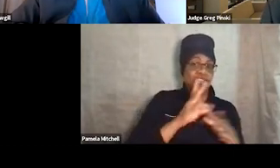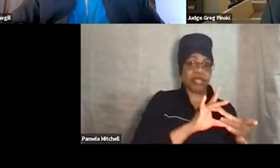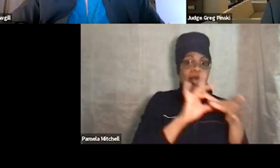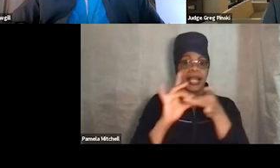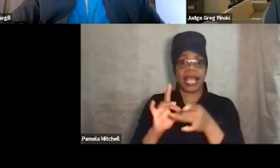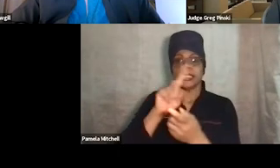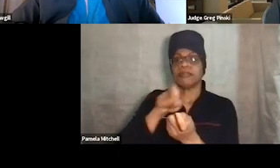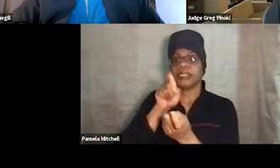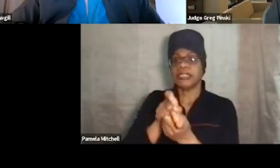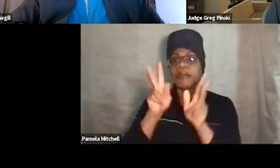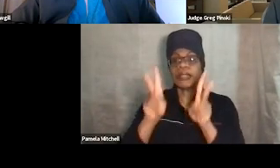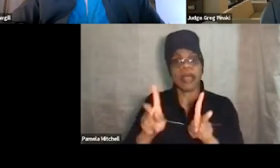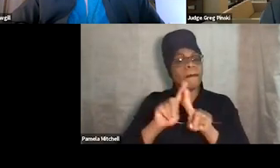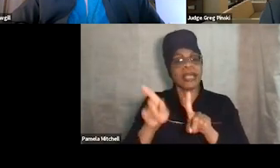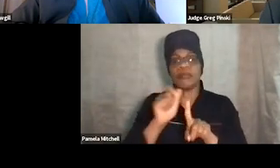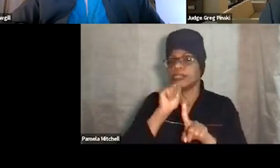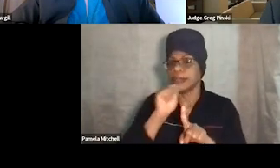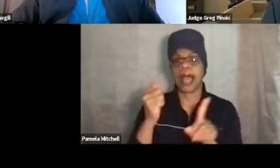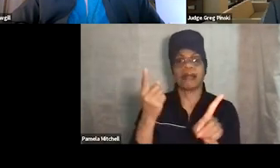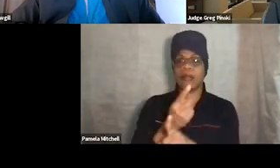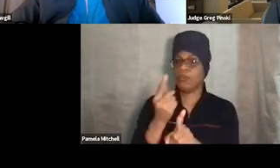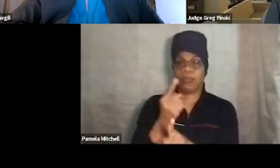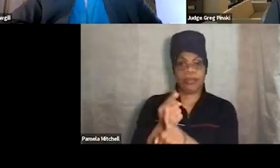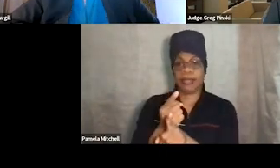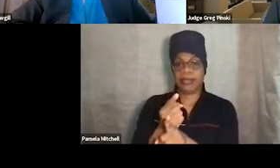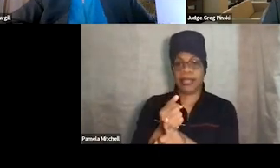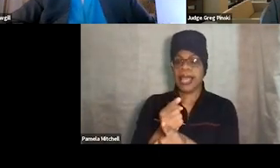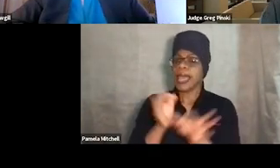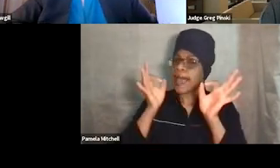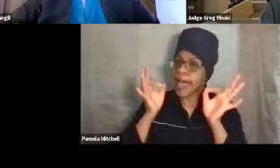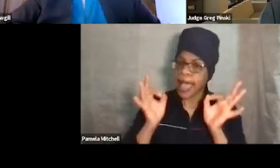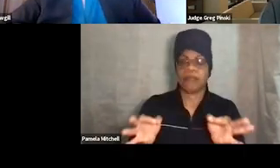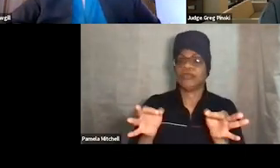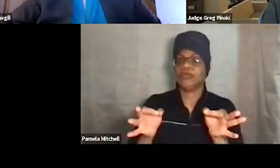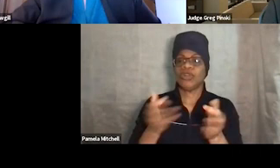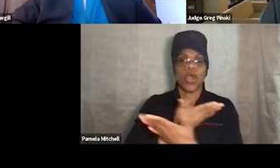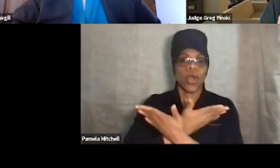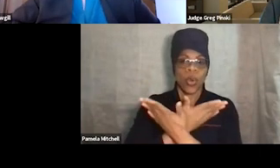but it was totally inappropriate. And there's absolutely no way